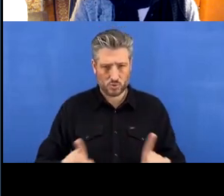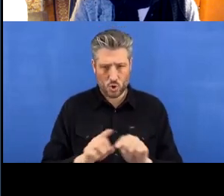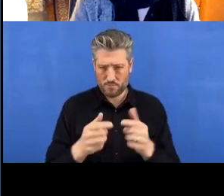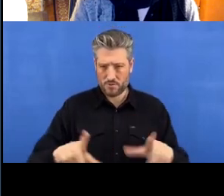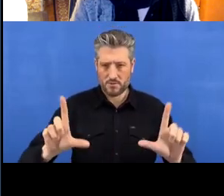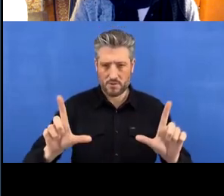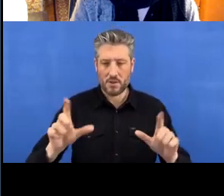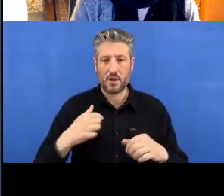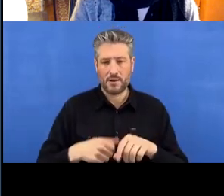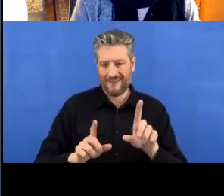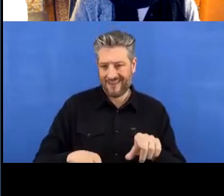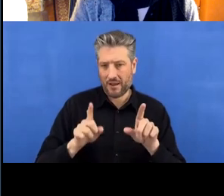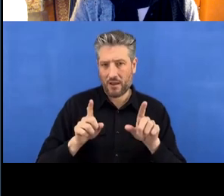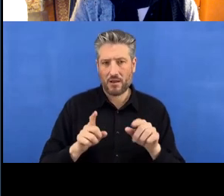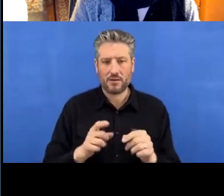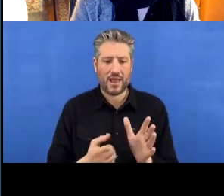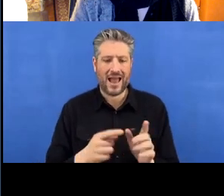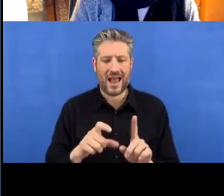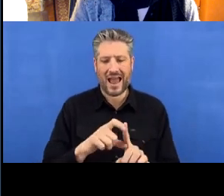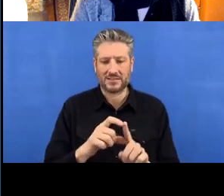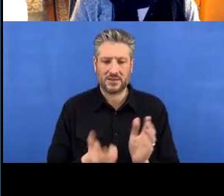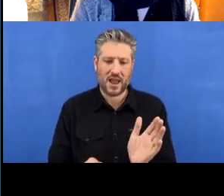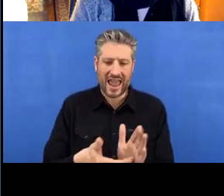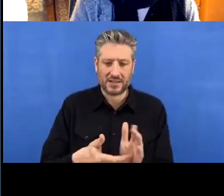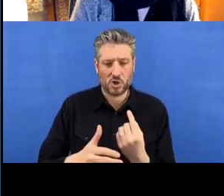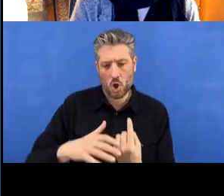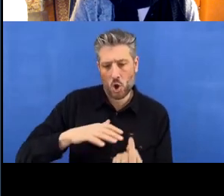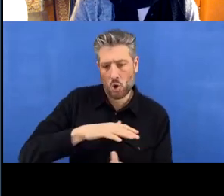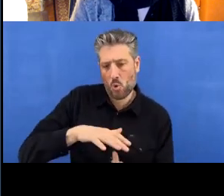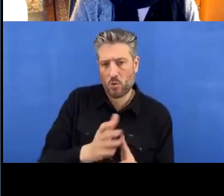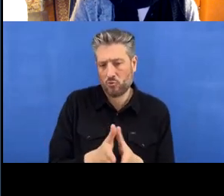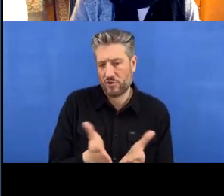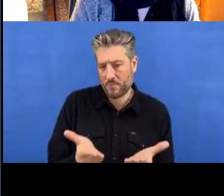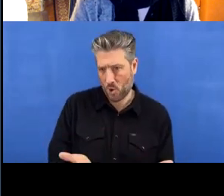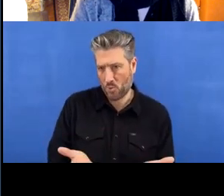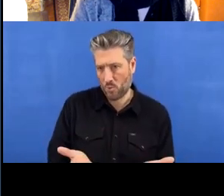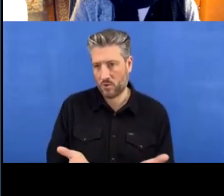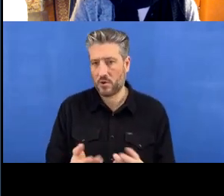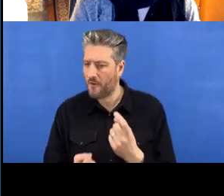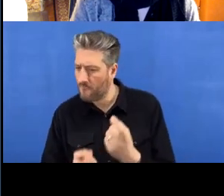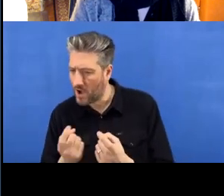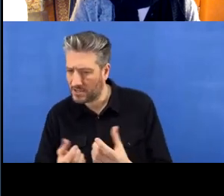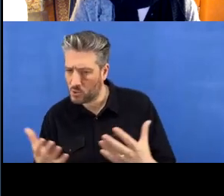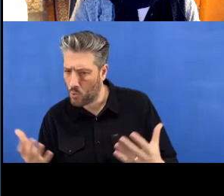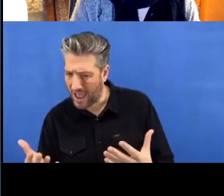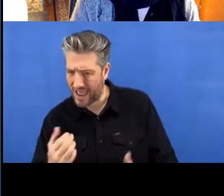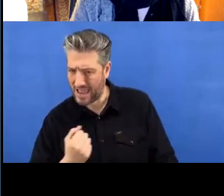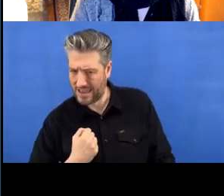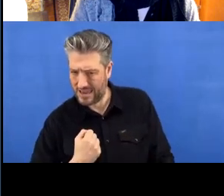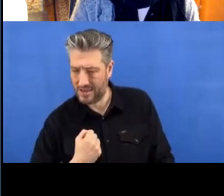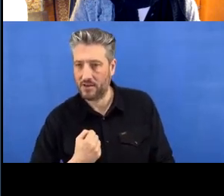So ‘File’ > ‘Add local repository’ and I have to find where I put it. So I look on my computer,